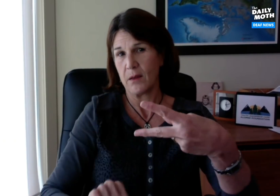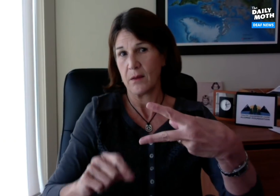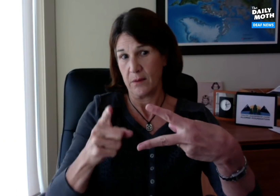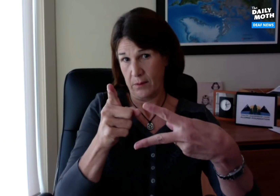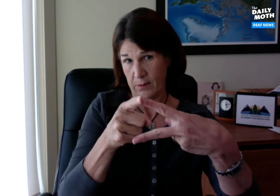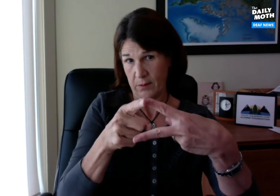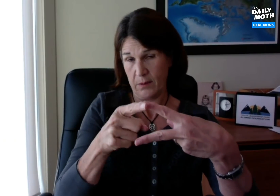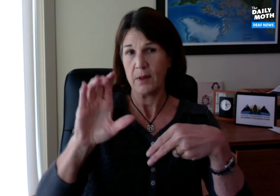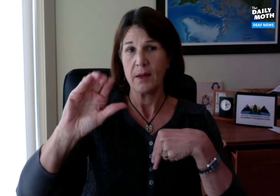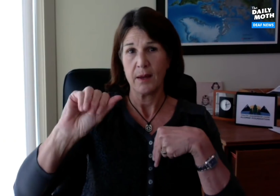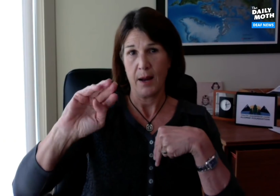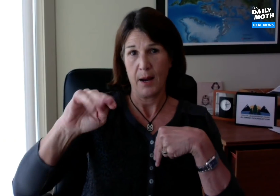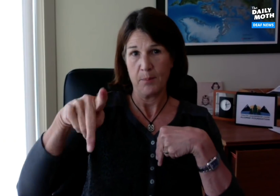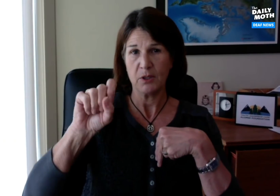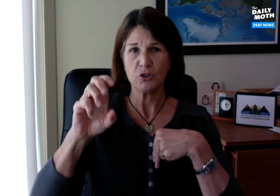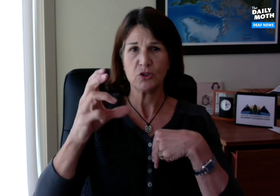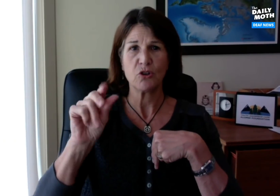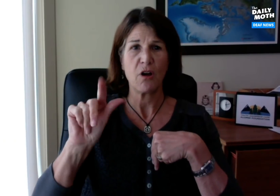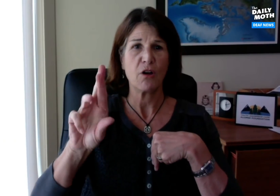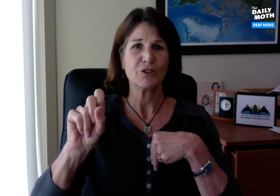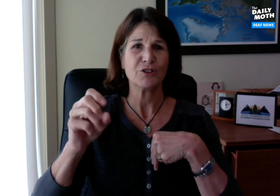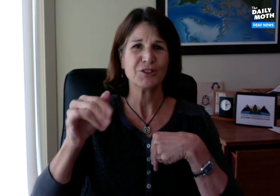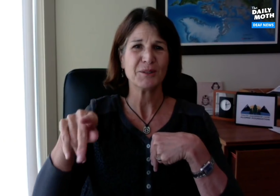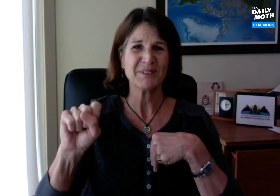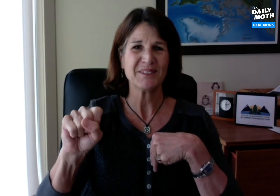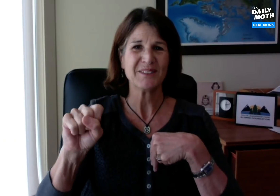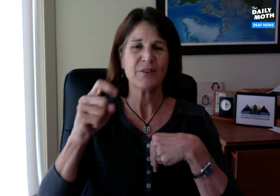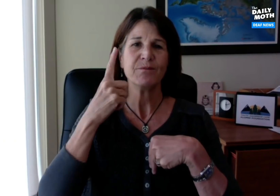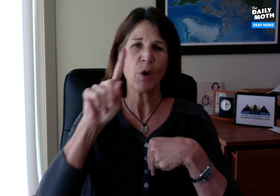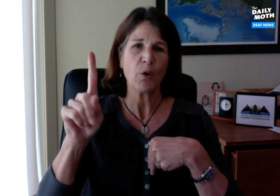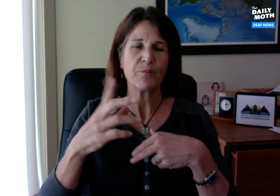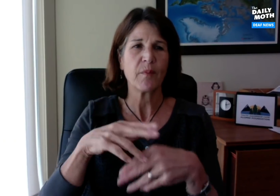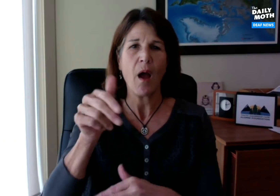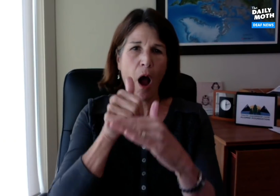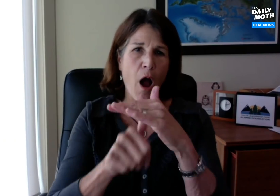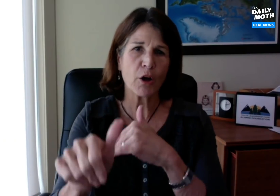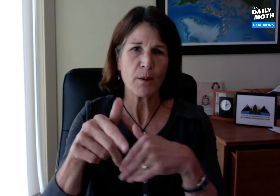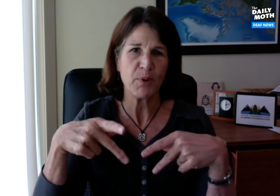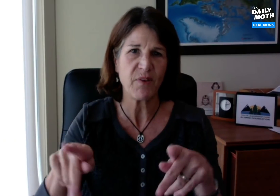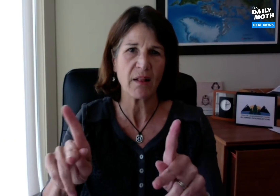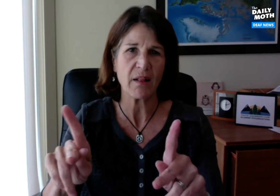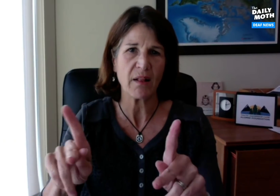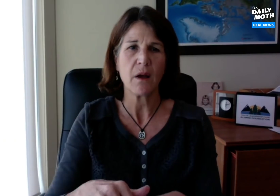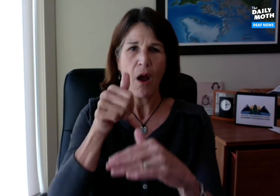With the budget, one of its purposes is to provide camp scholarships for the underprivileged,